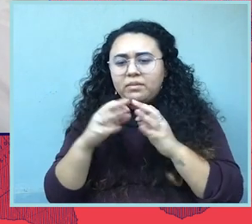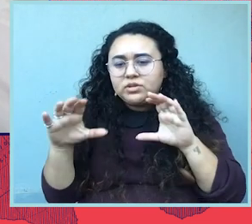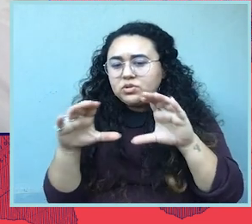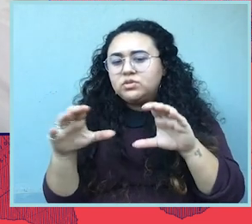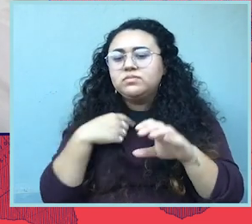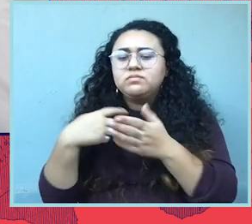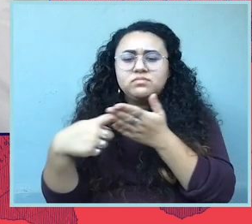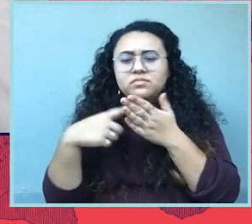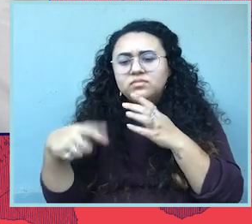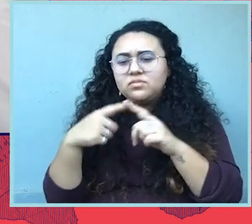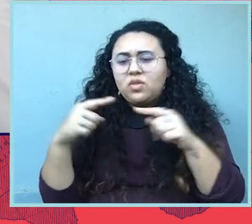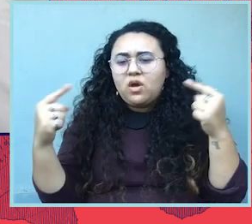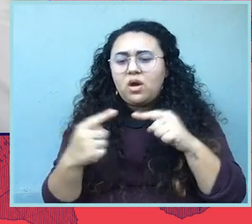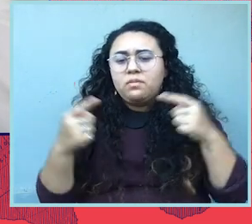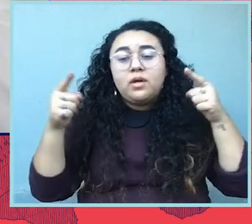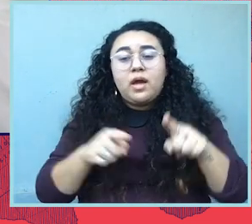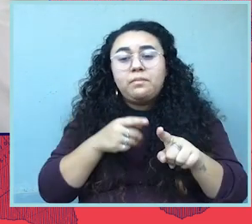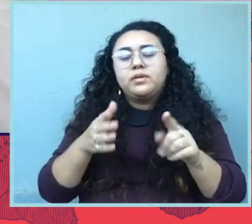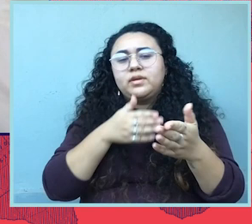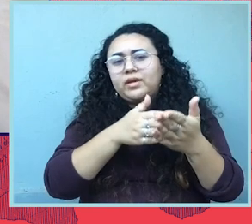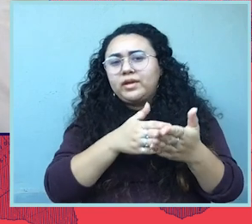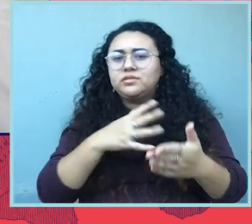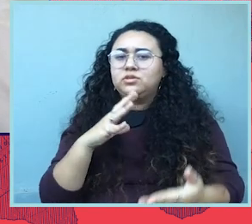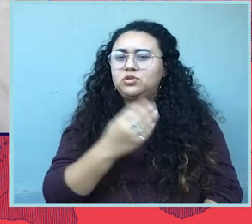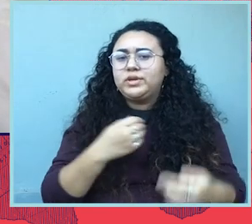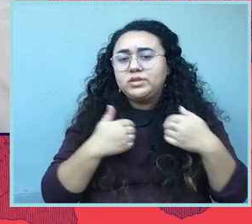because you talk about the harm being inflicted on transgender youth.